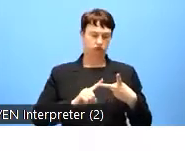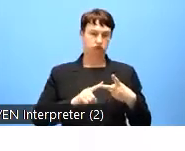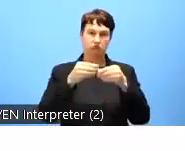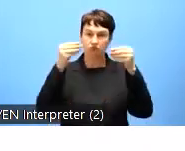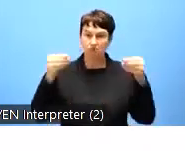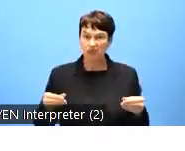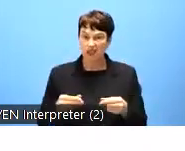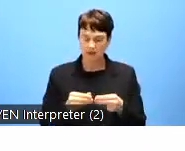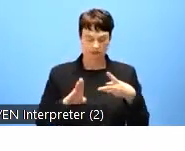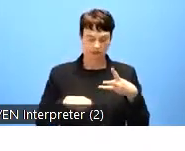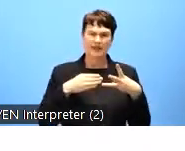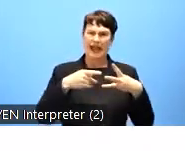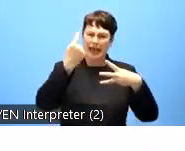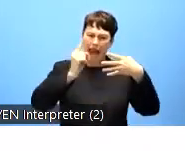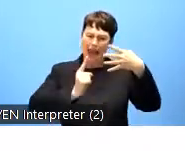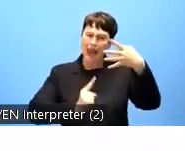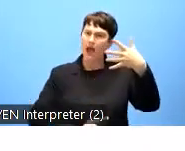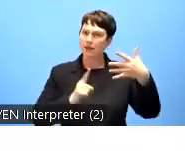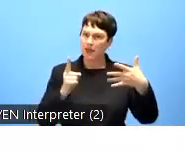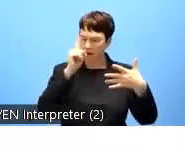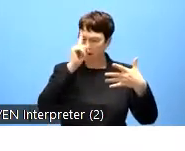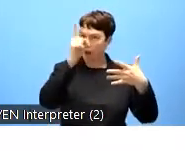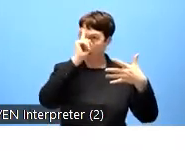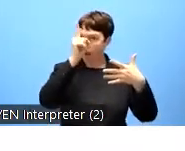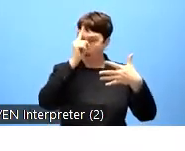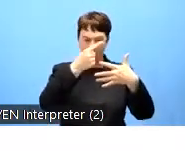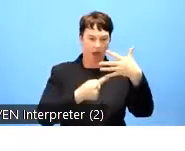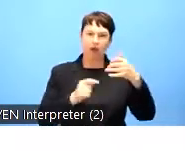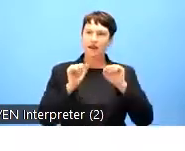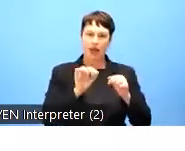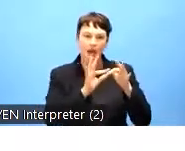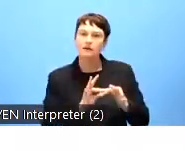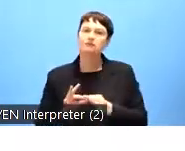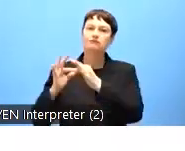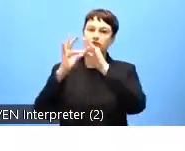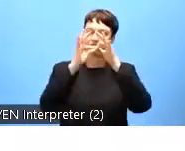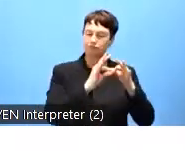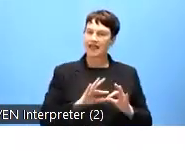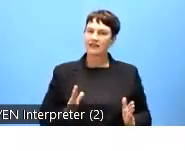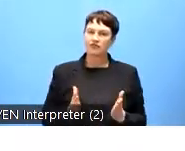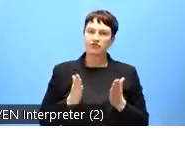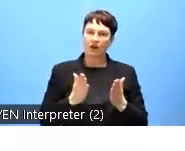crossborder collaboration, sharing contracts and consultancy services and recommendations.